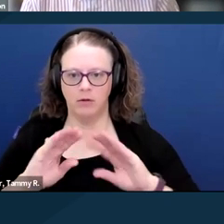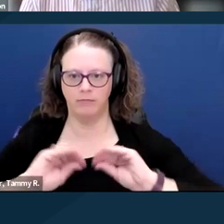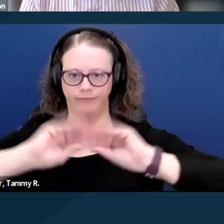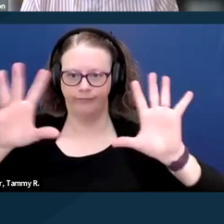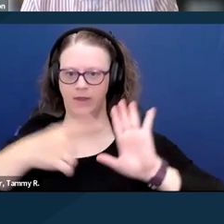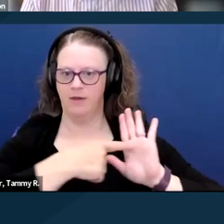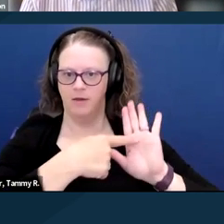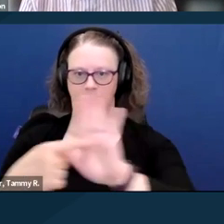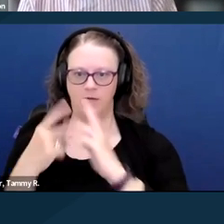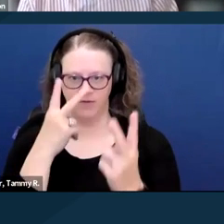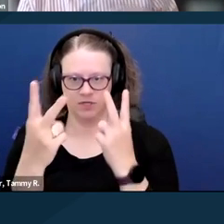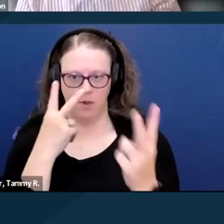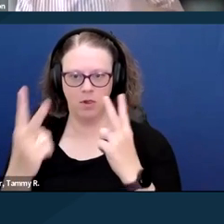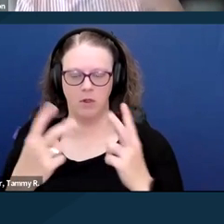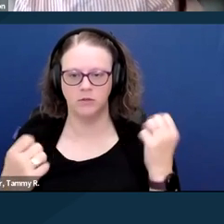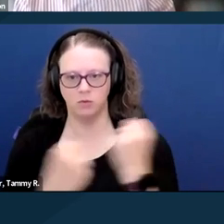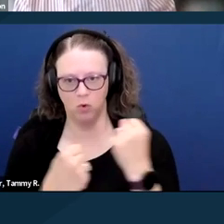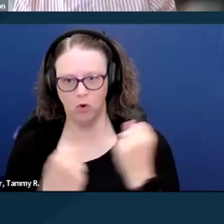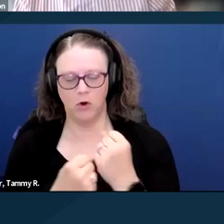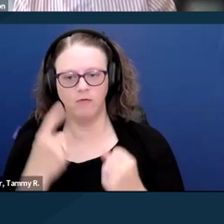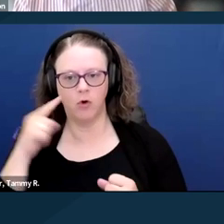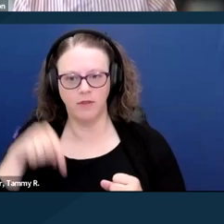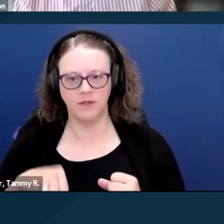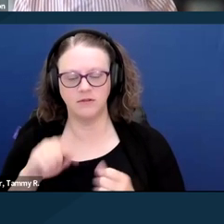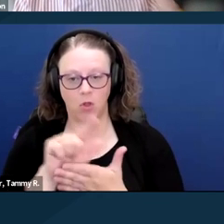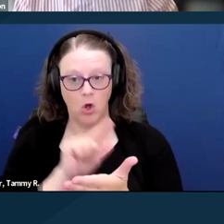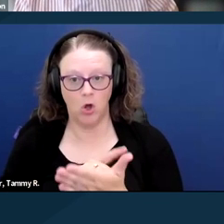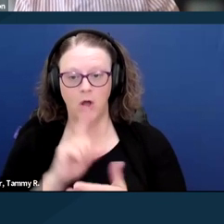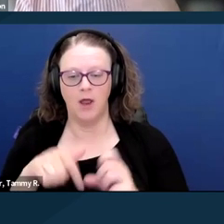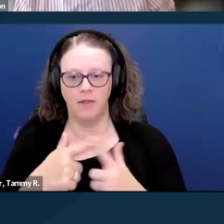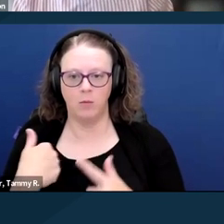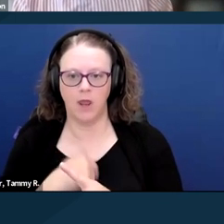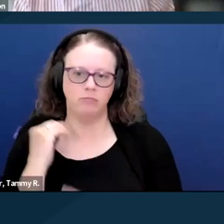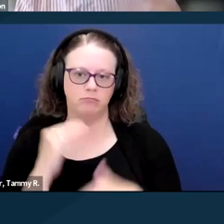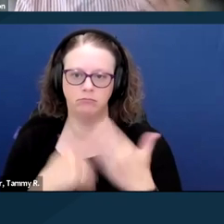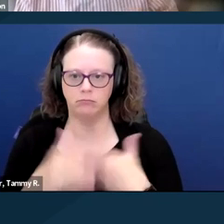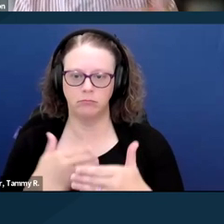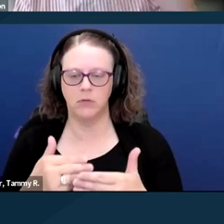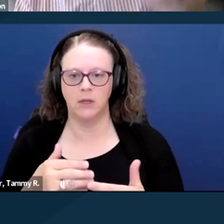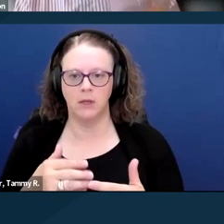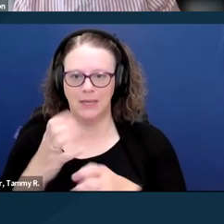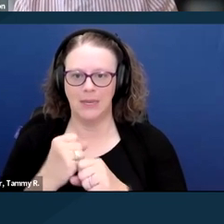for this legislation so that we can get through the process, the legislative process so we can get the, I know the committee recognition,